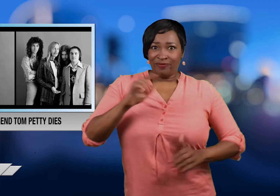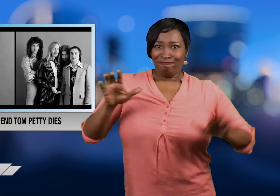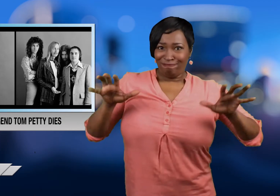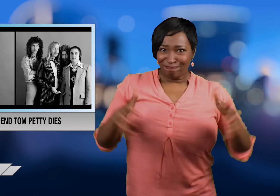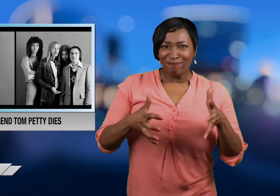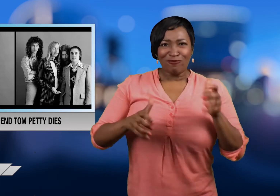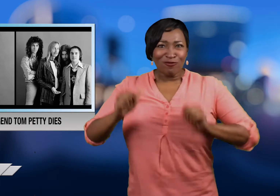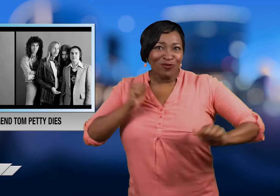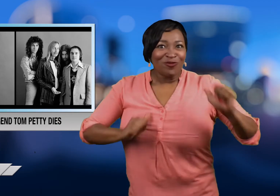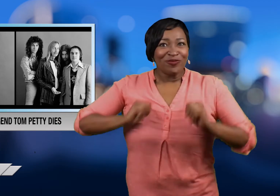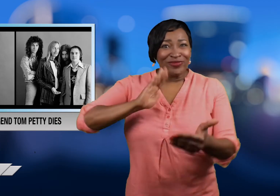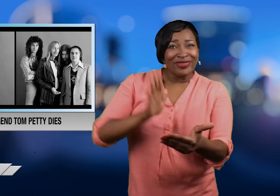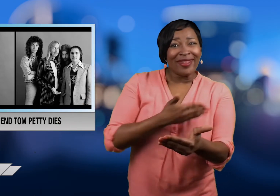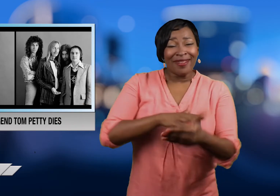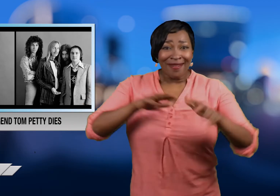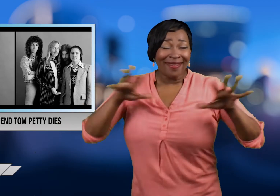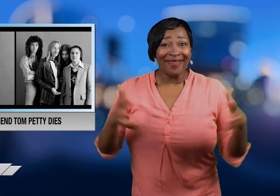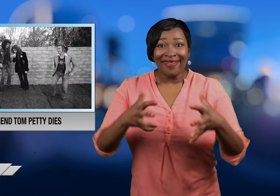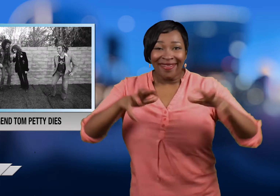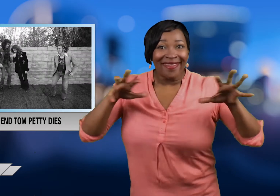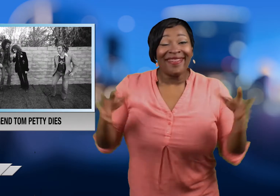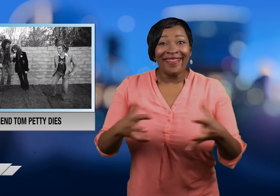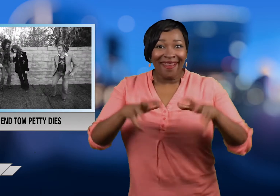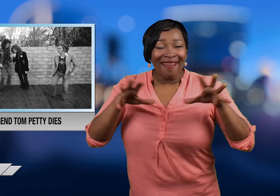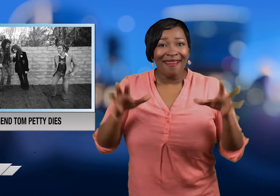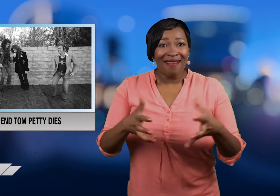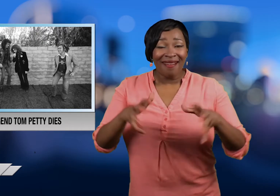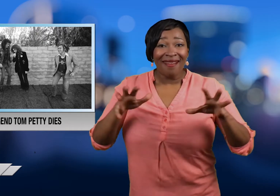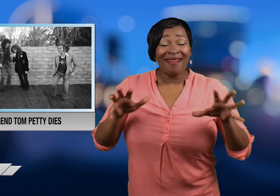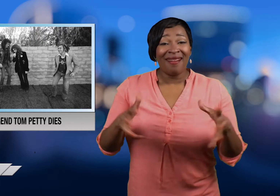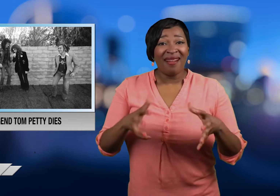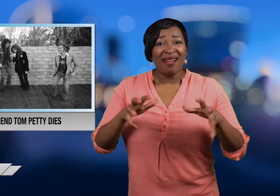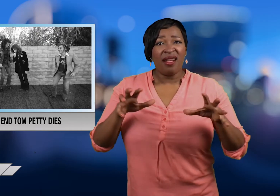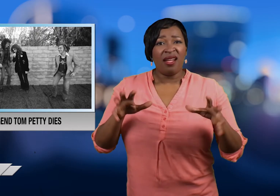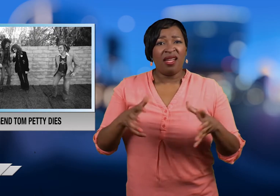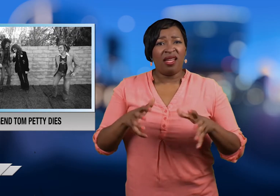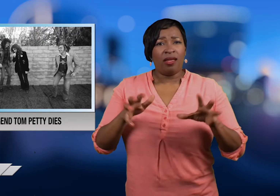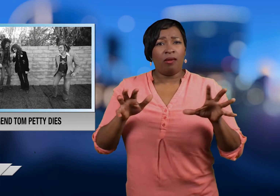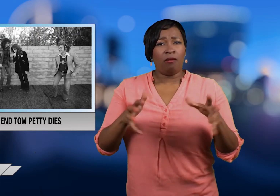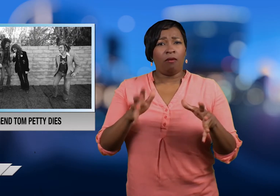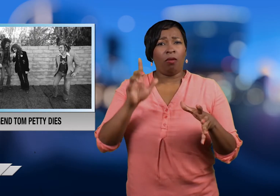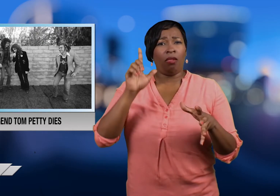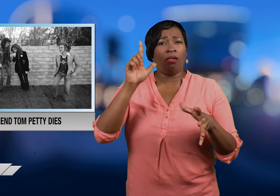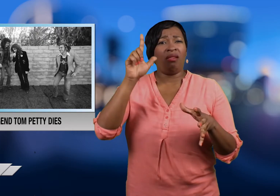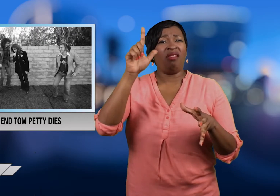For years the group performed together